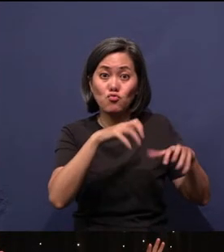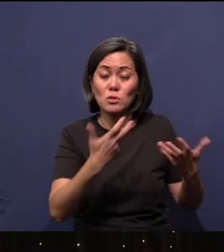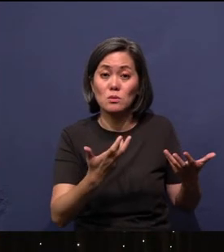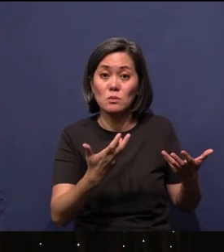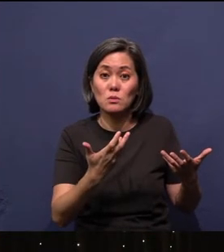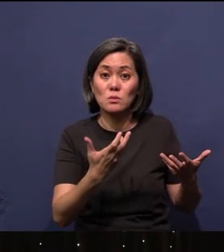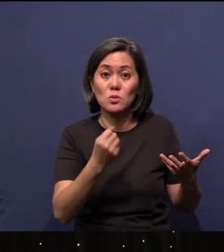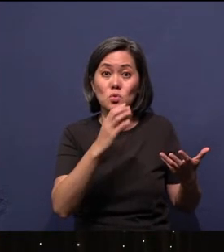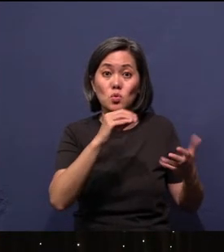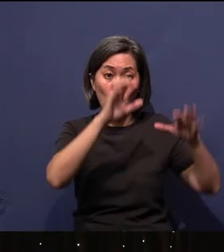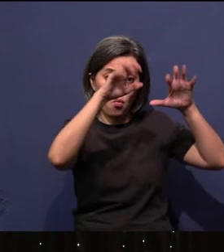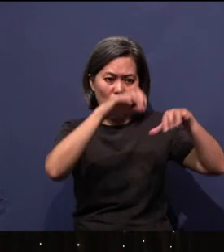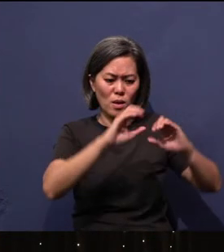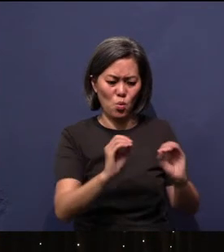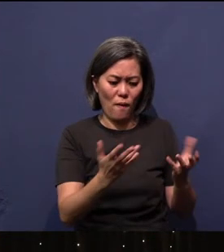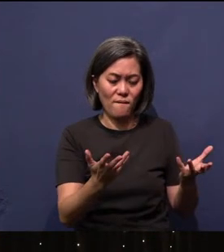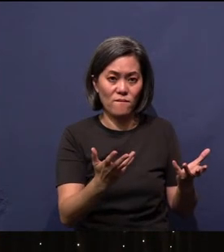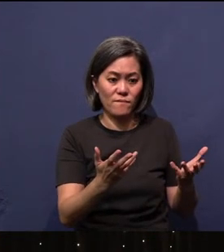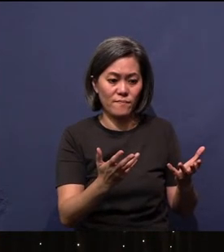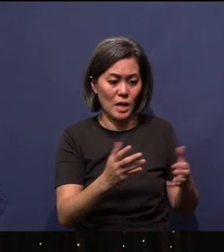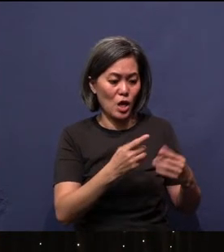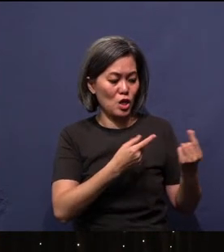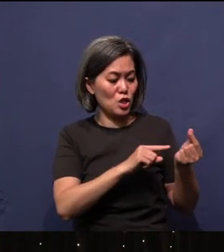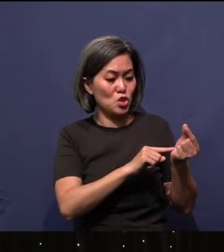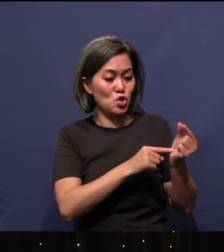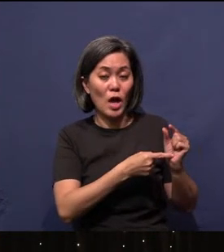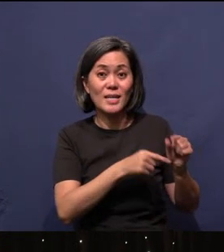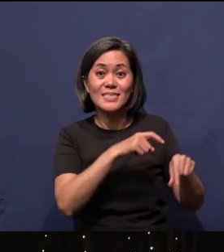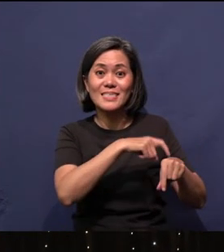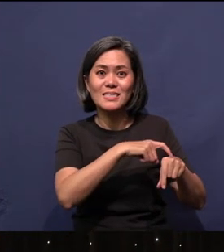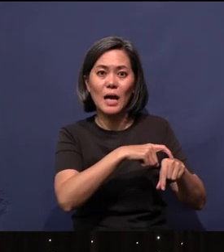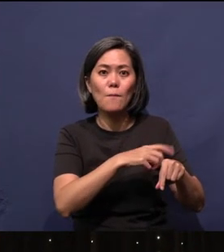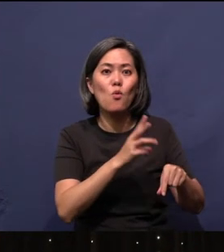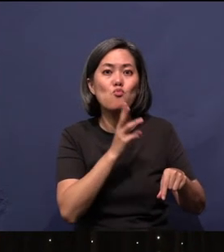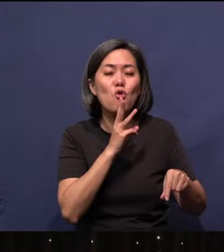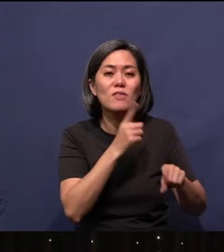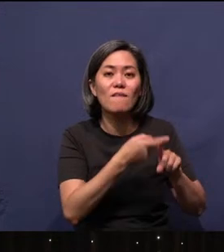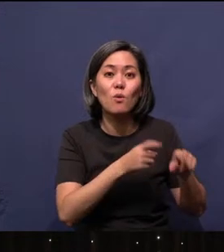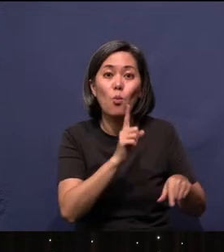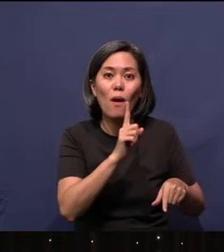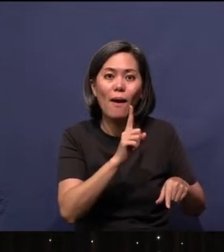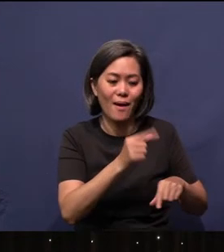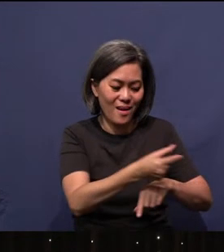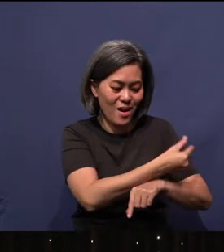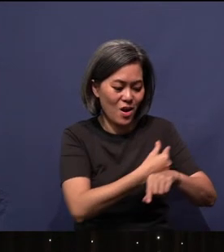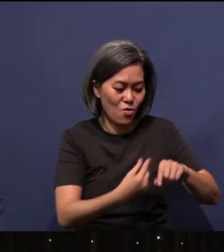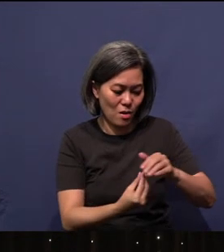In the time of Genesis, water rose from the ground. Some people think it's mist.